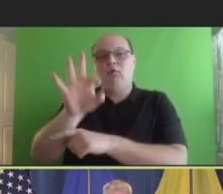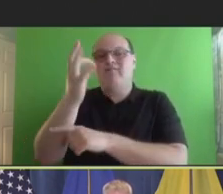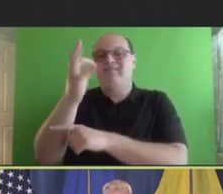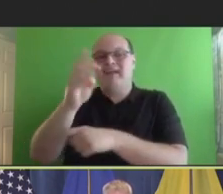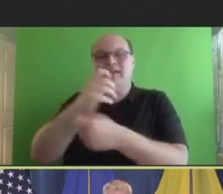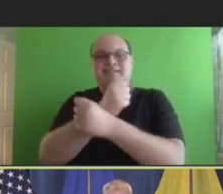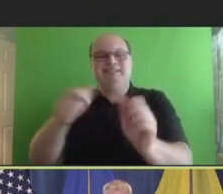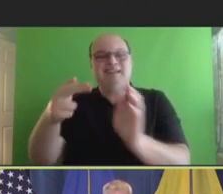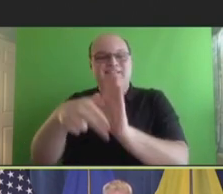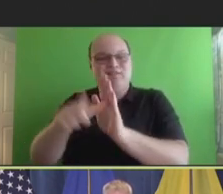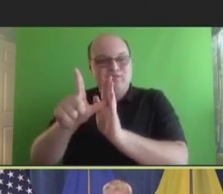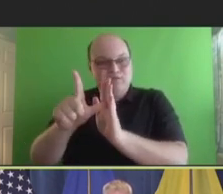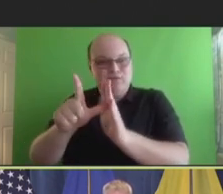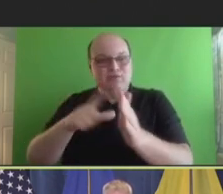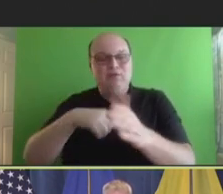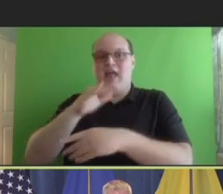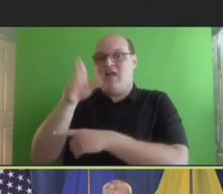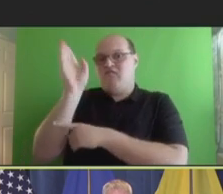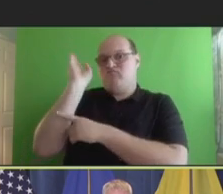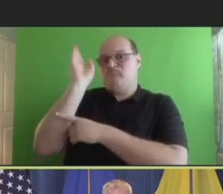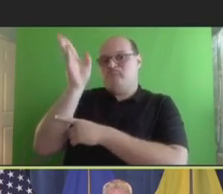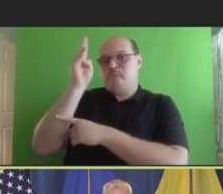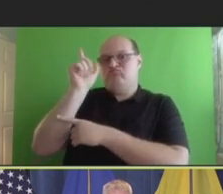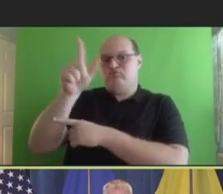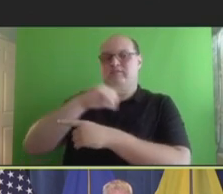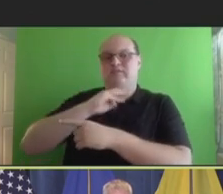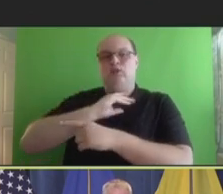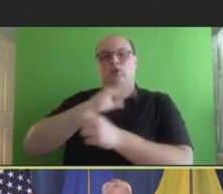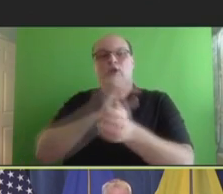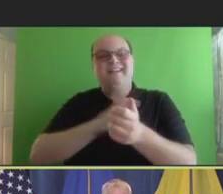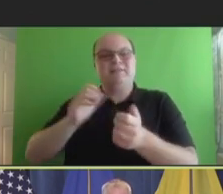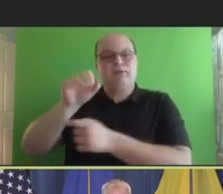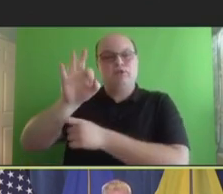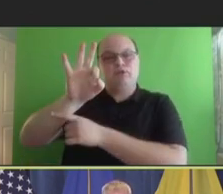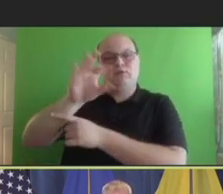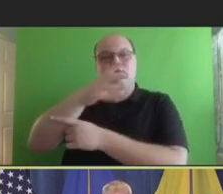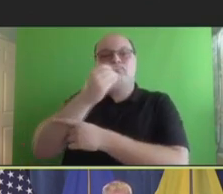review, followed by a keynote presentation from the Commissioner of Food and Drugs, Dr. Robert Califf.